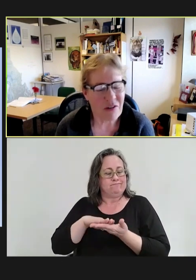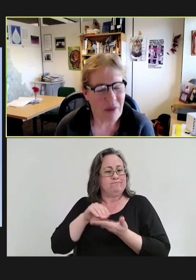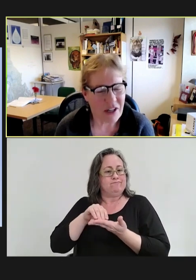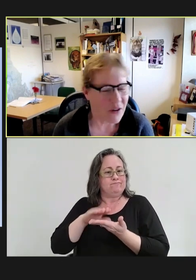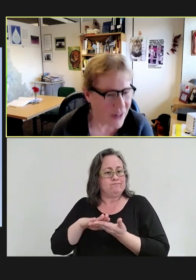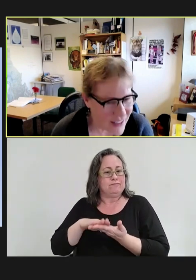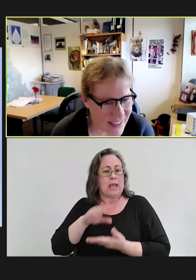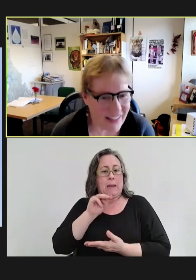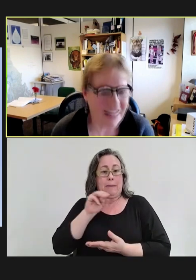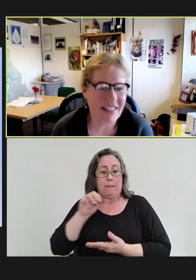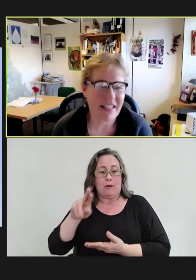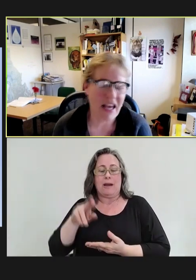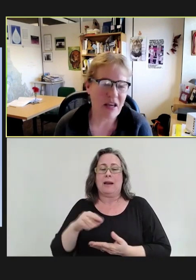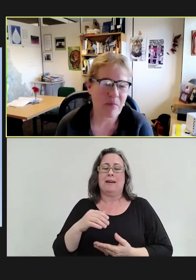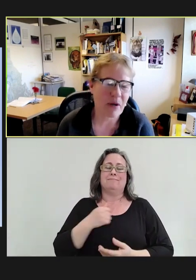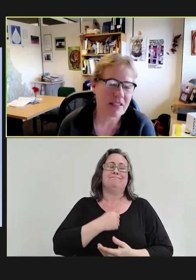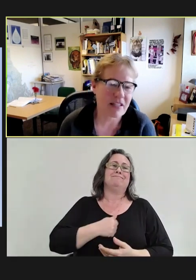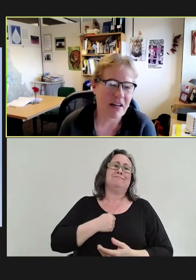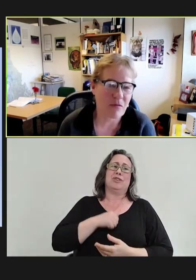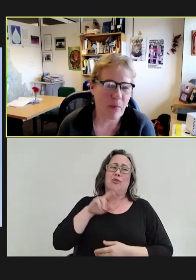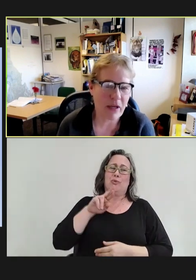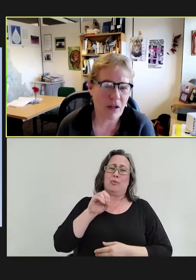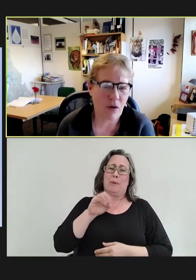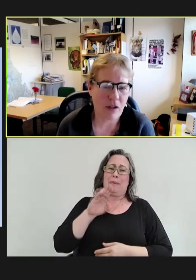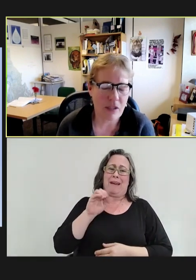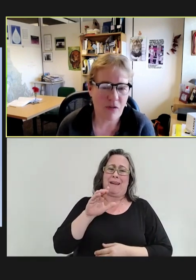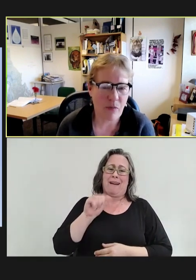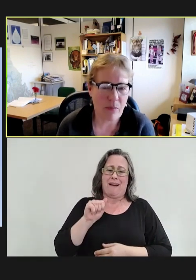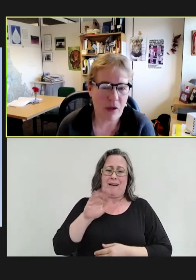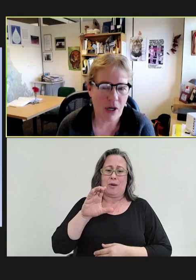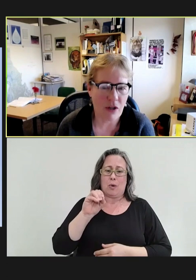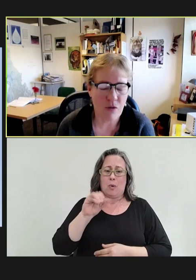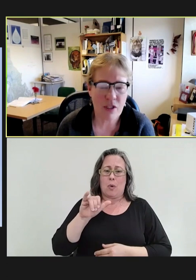Rebecca Coyle is not on today. But Rebecca Coyle, some of you might be aware, used to